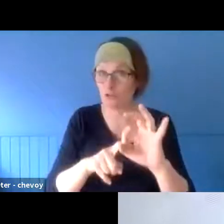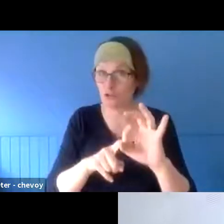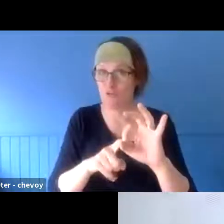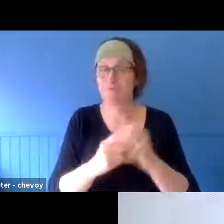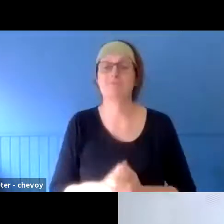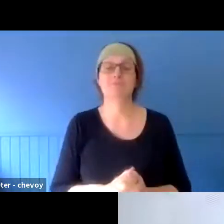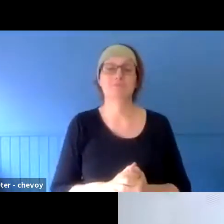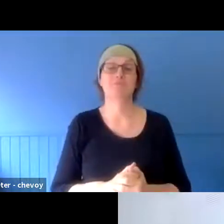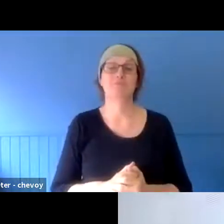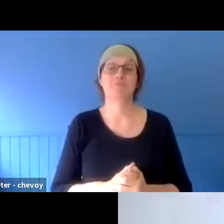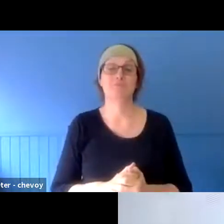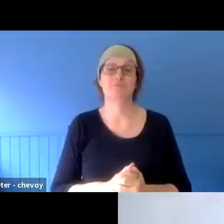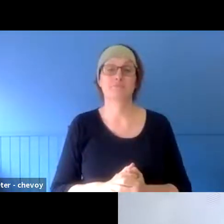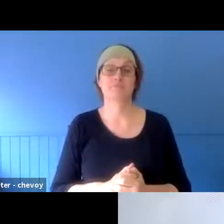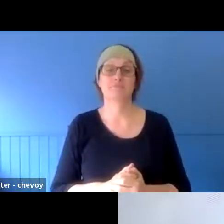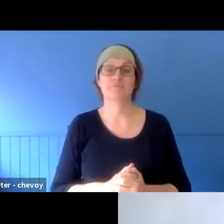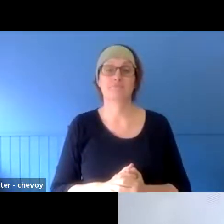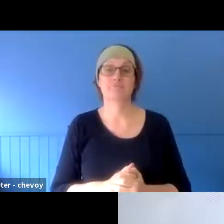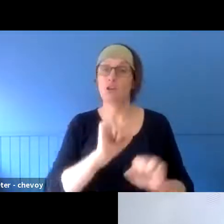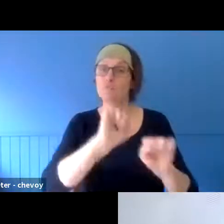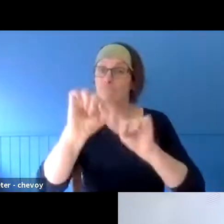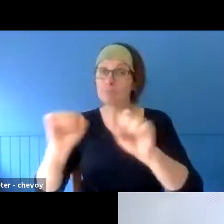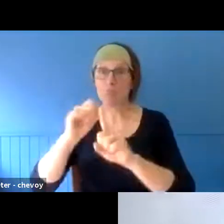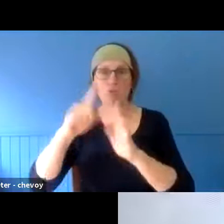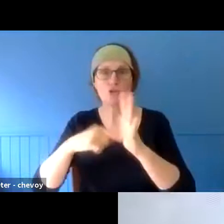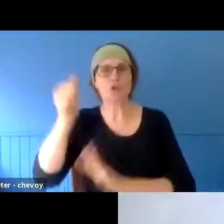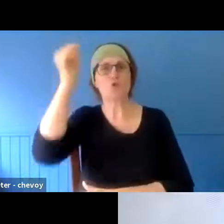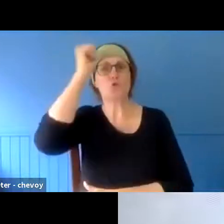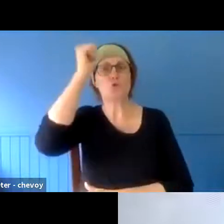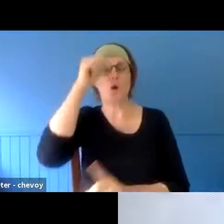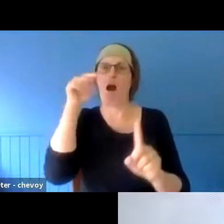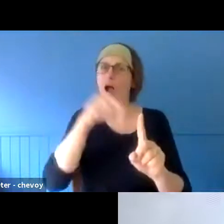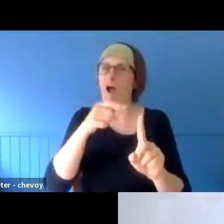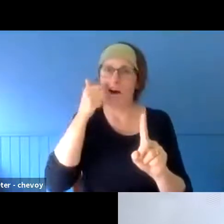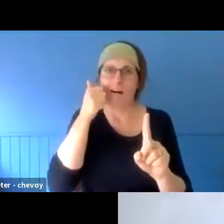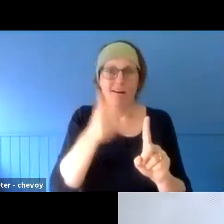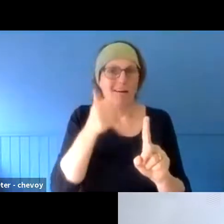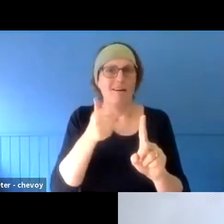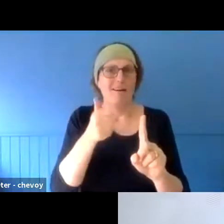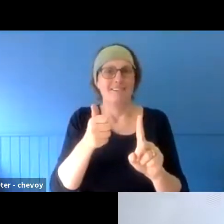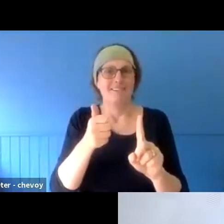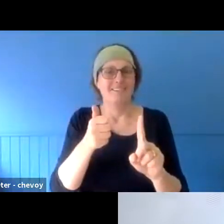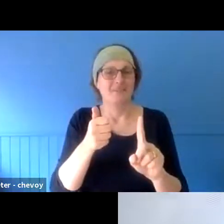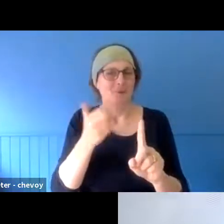special? So, at what point did you realise, "Hang on, I think this is